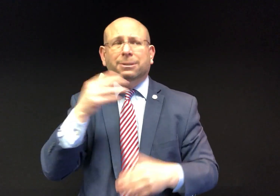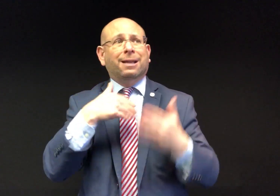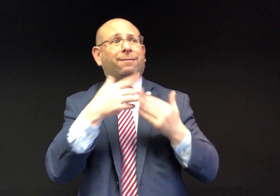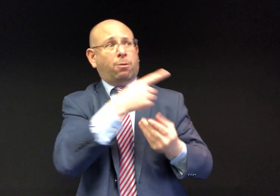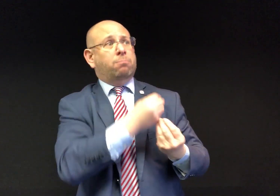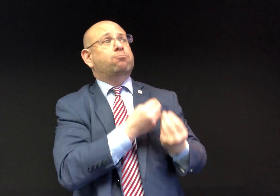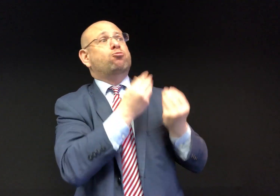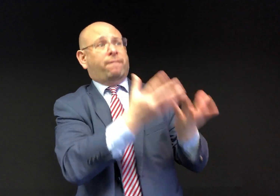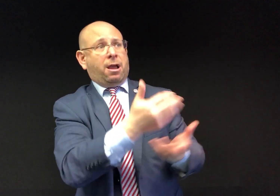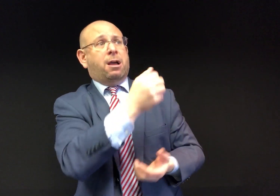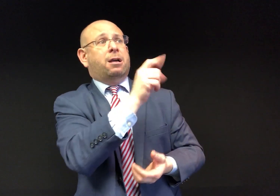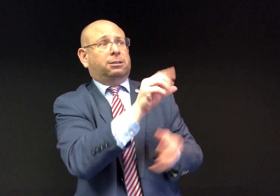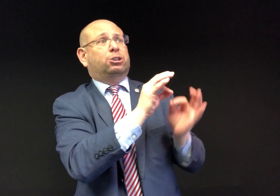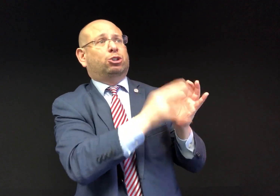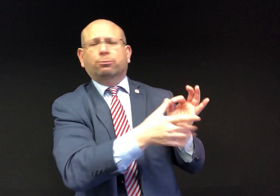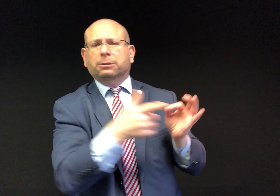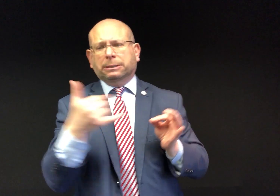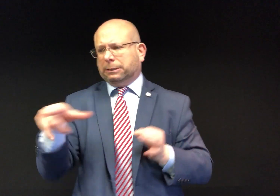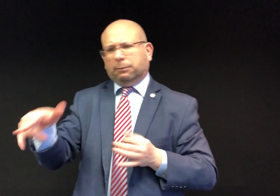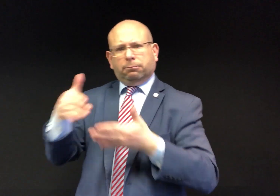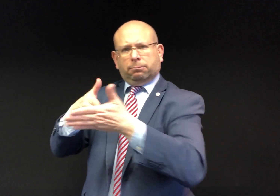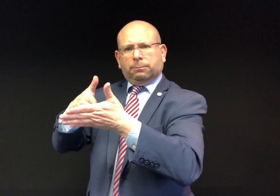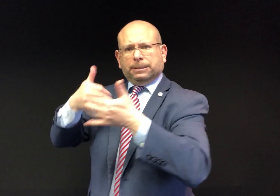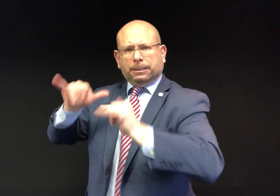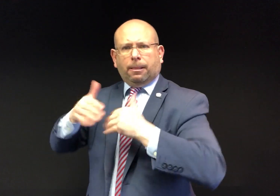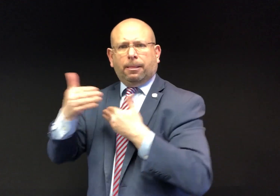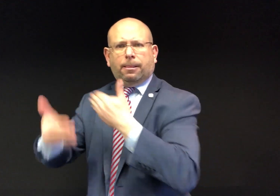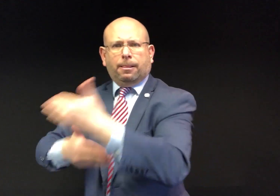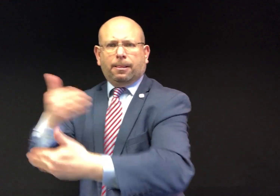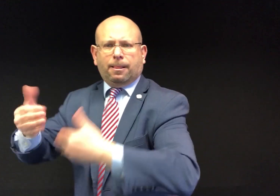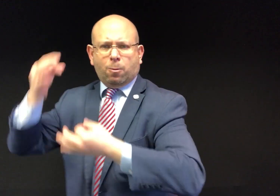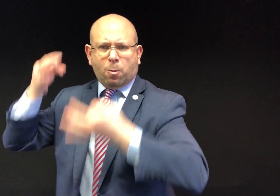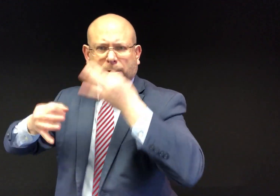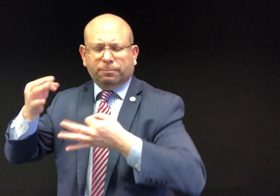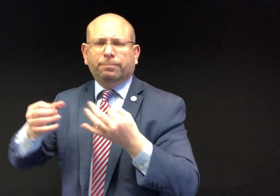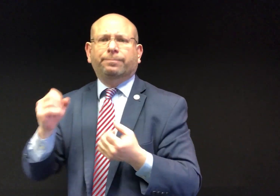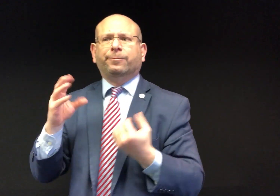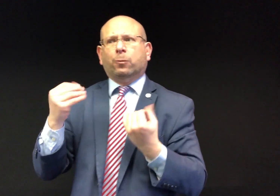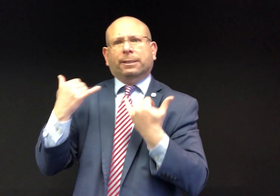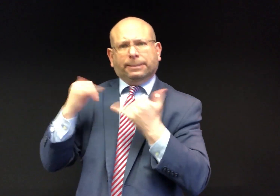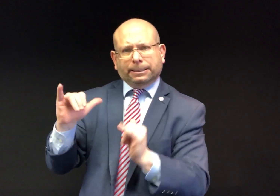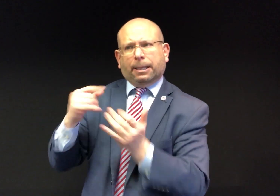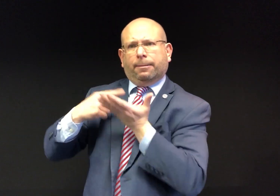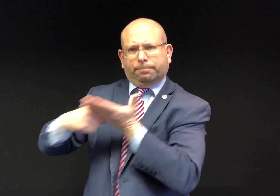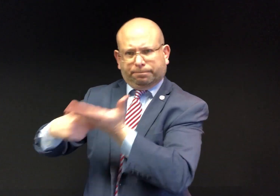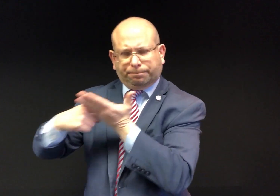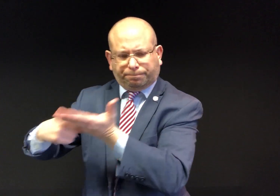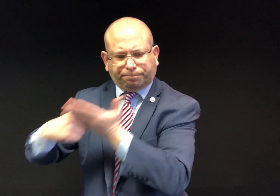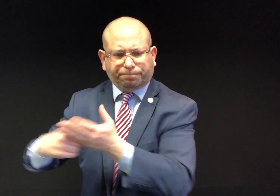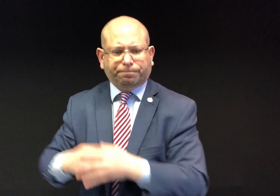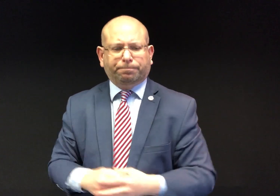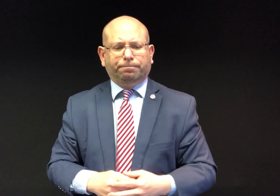Even though this administration is providing ASL interpreters, we are still in discussions.